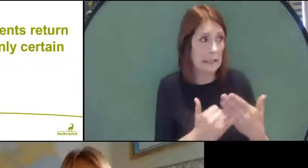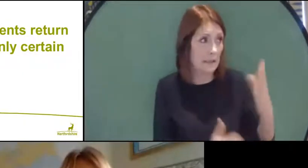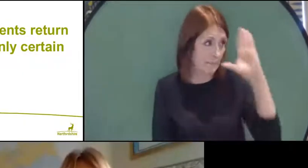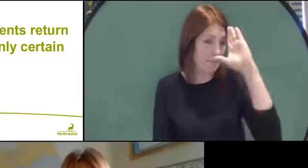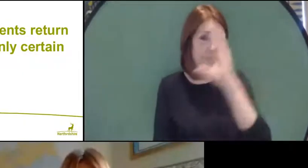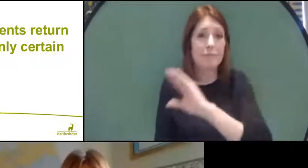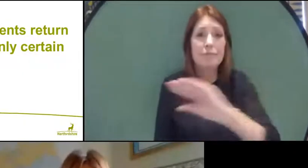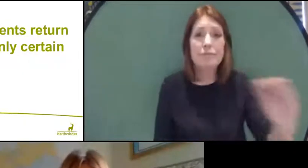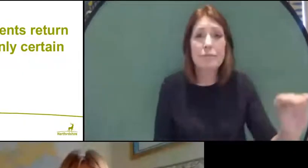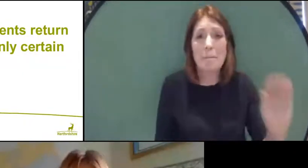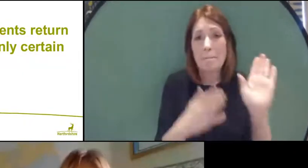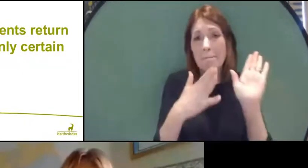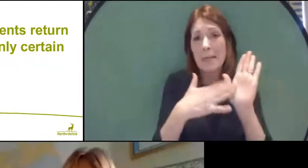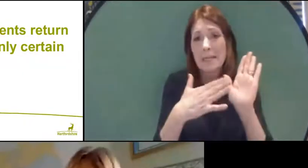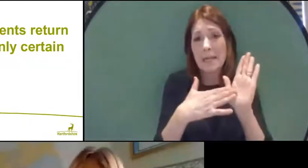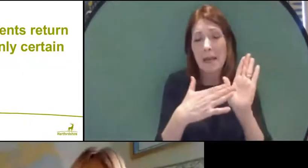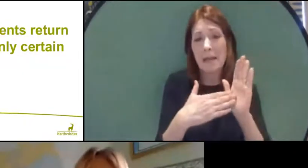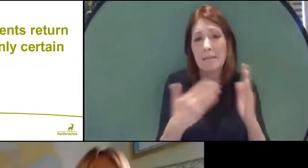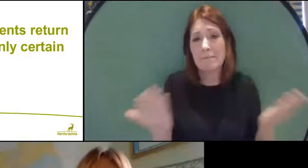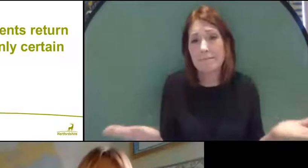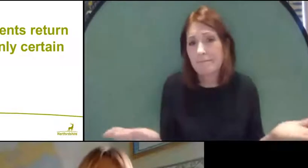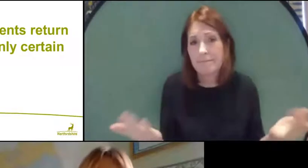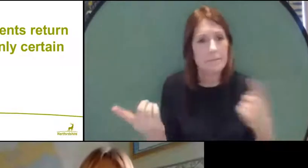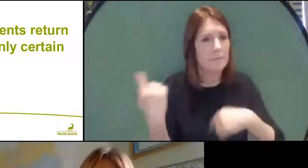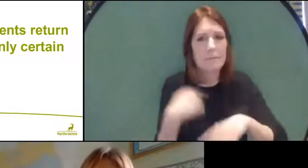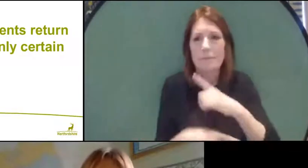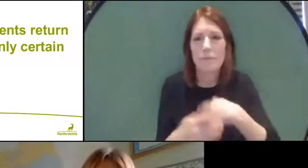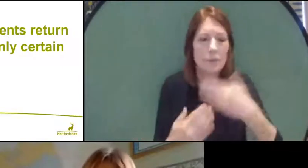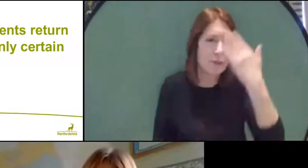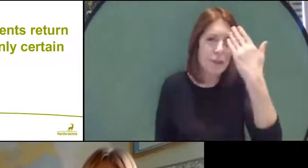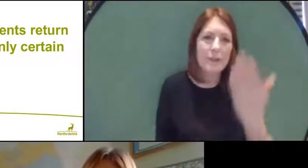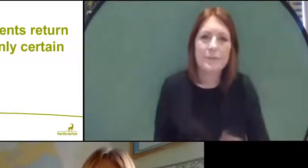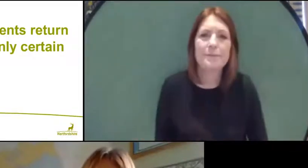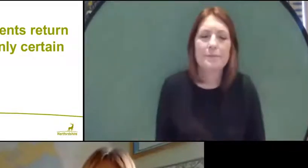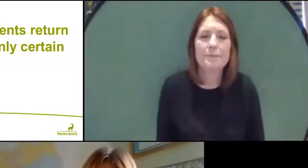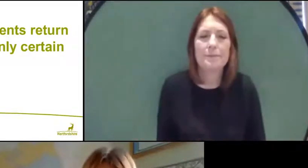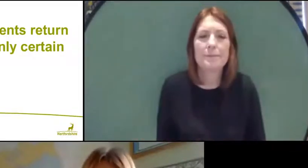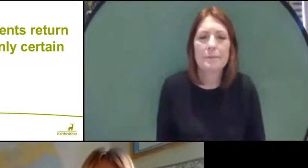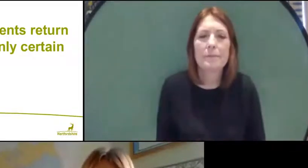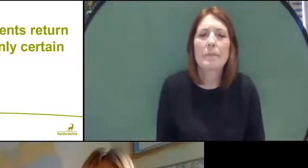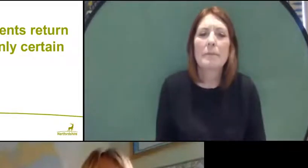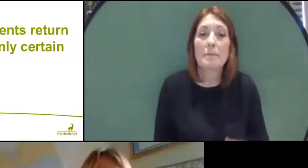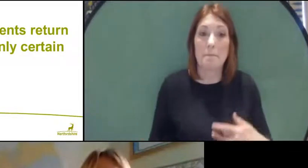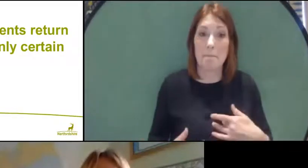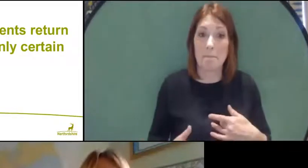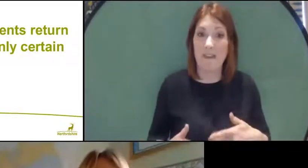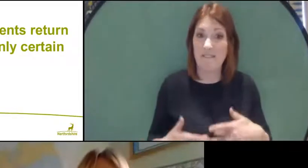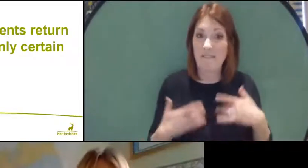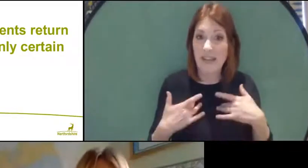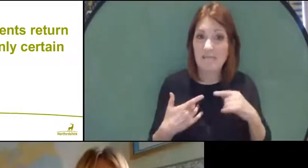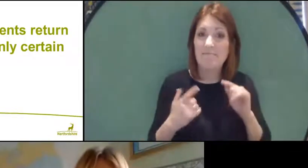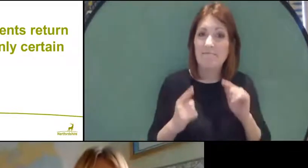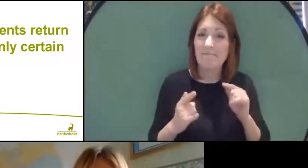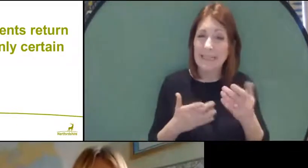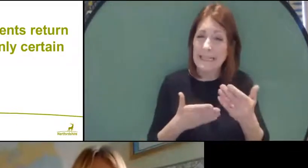or early next week, we don't know. But I think that will be the safest way to bring children back